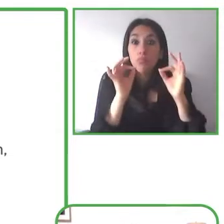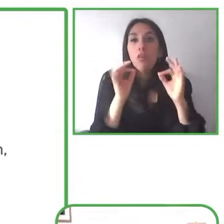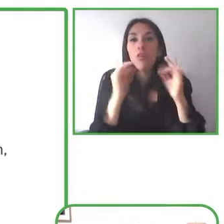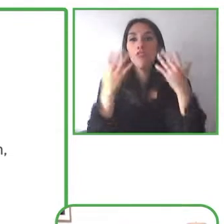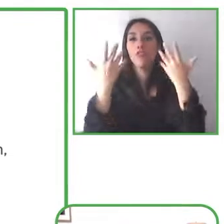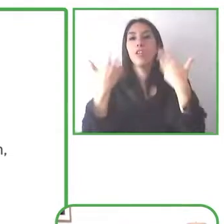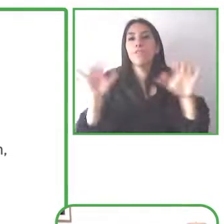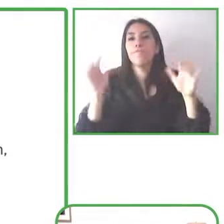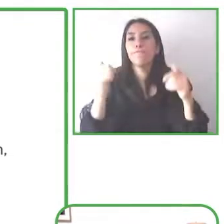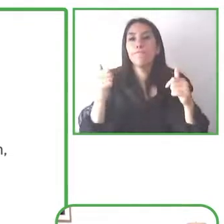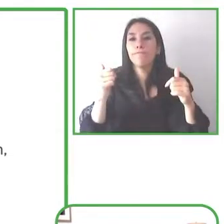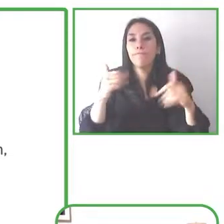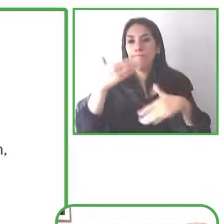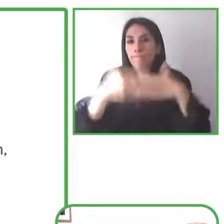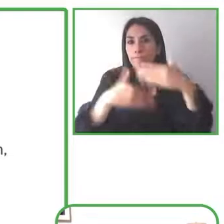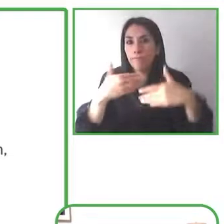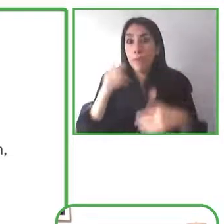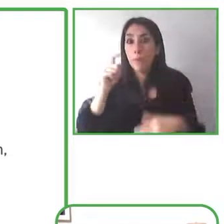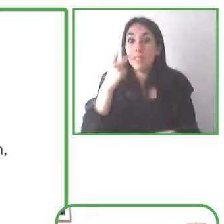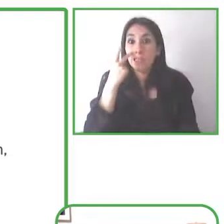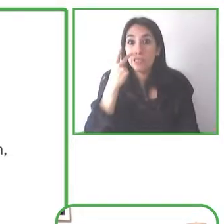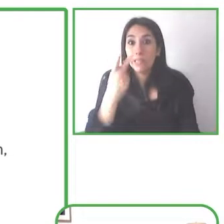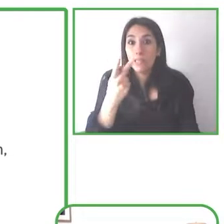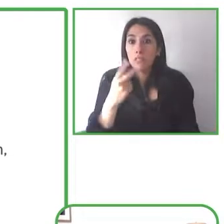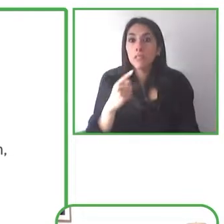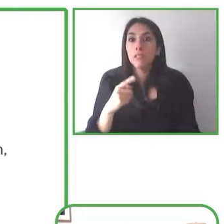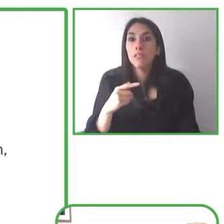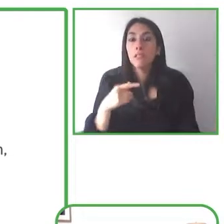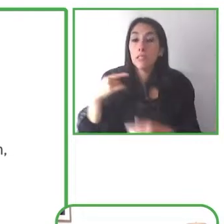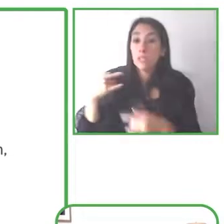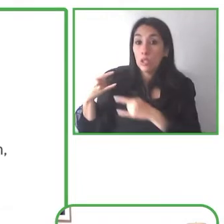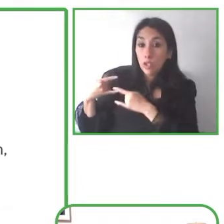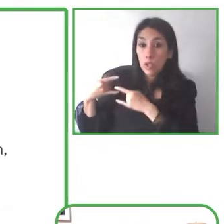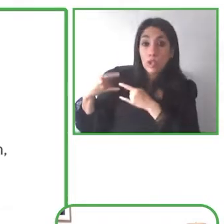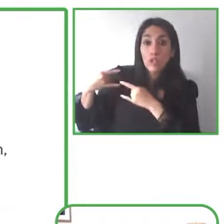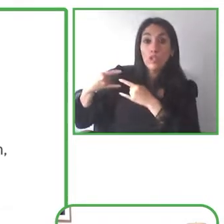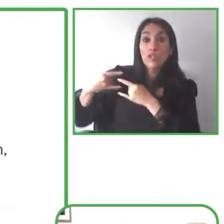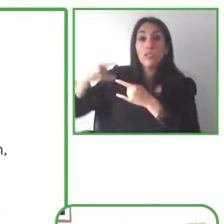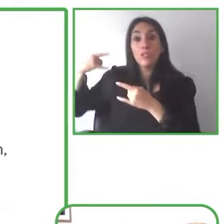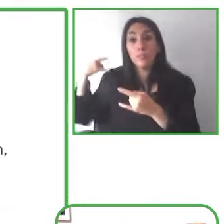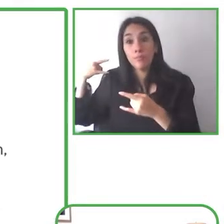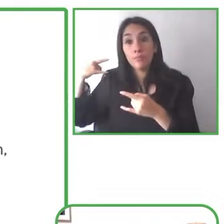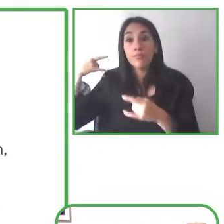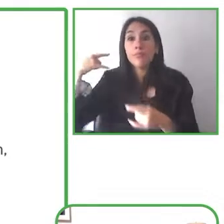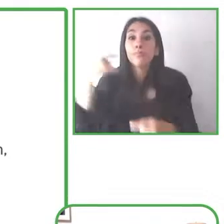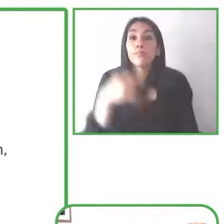And then Google Meet, which is our video conferencing platform, added captions in 2019 and